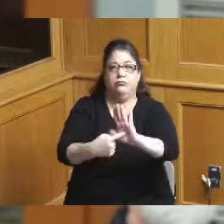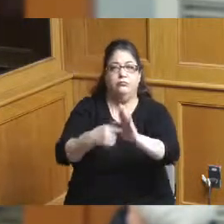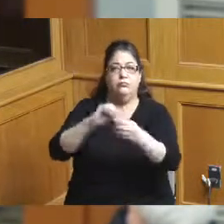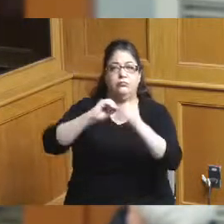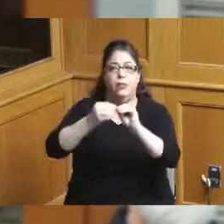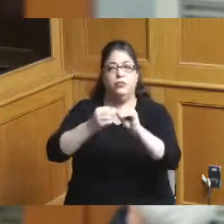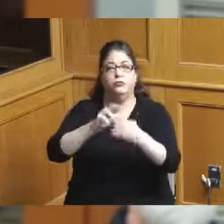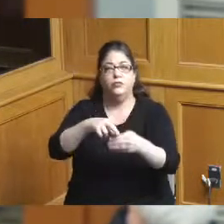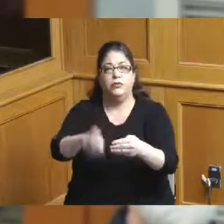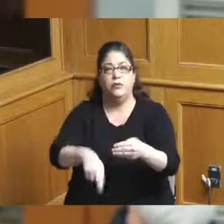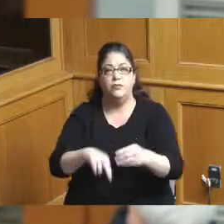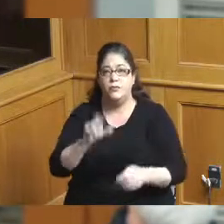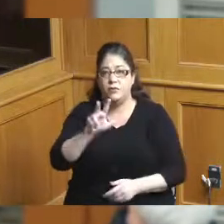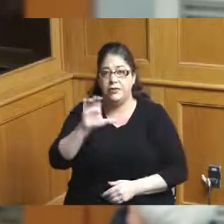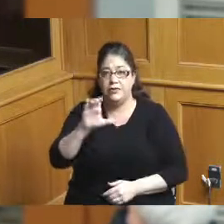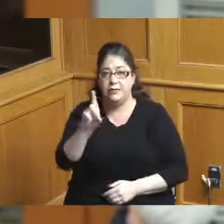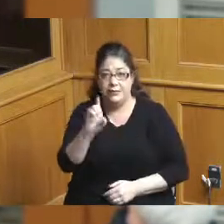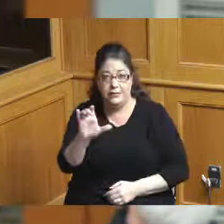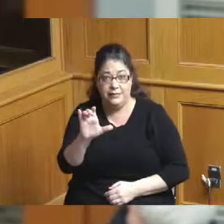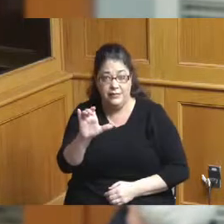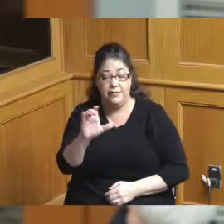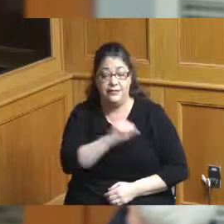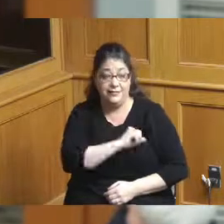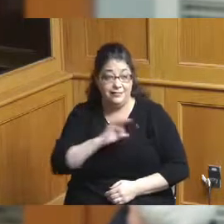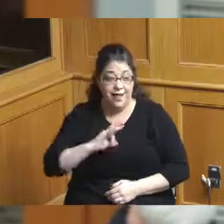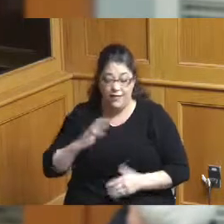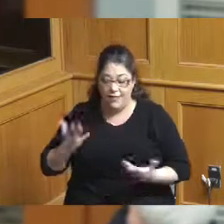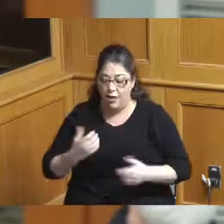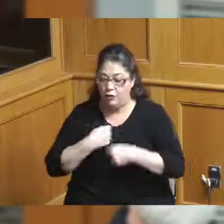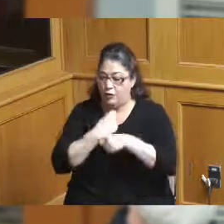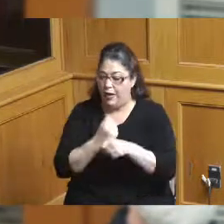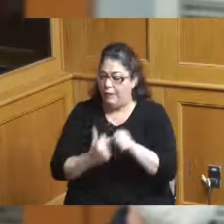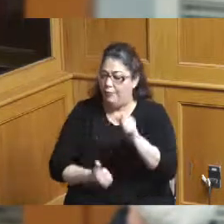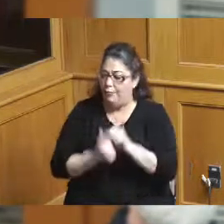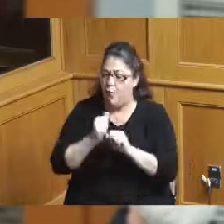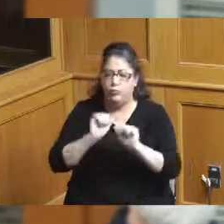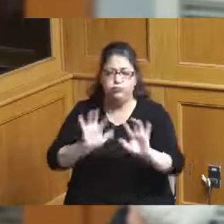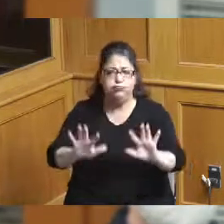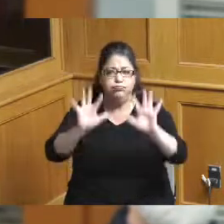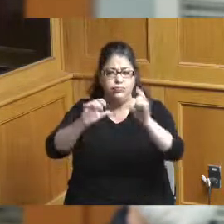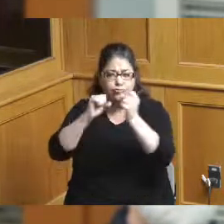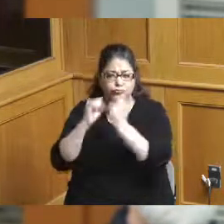so 3CDC and the staff have created the most vibrant and welcoming public spaces they know how